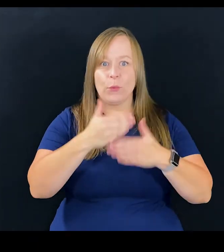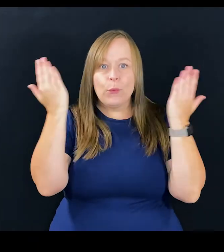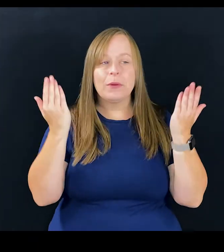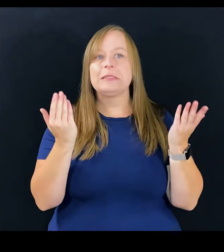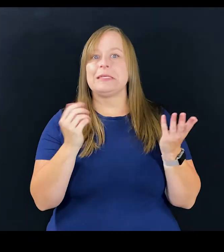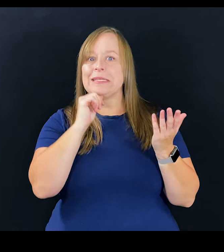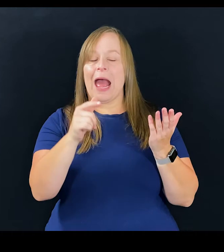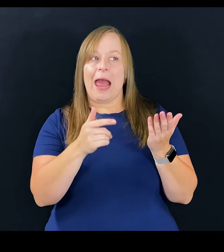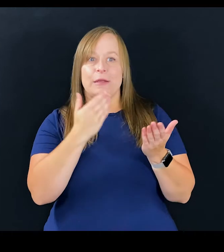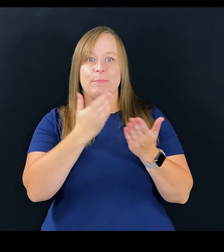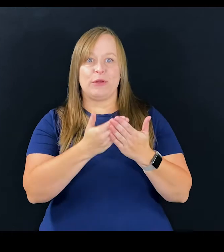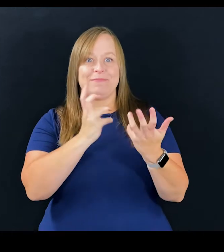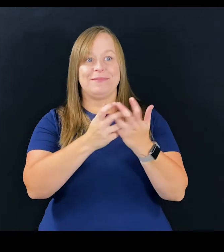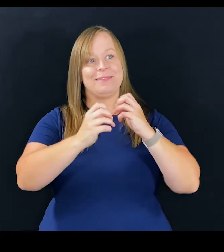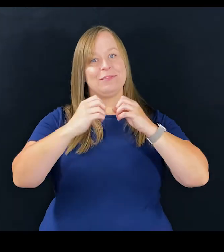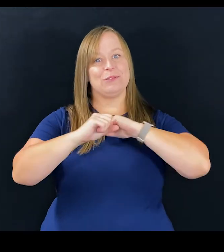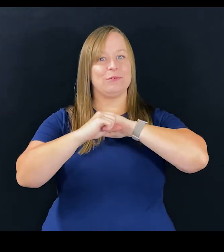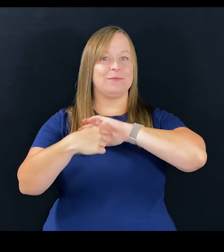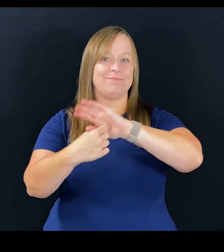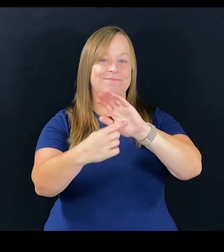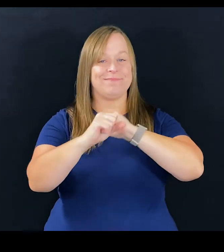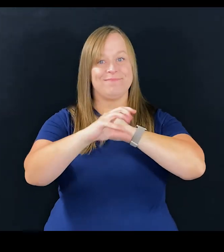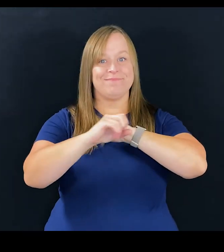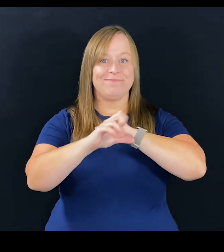isn't the recipe to go sell advertising at a TV station.